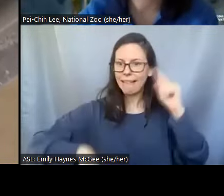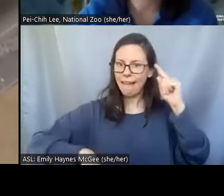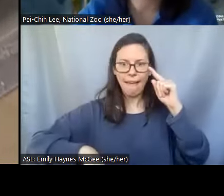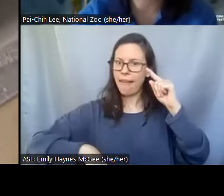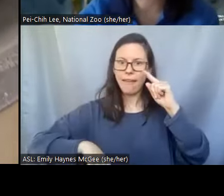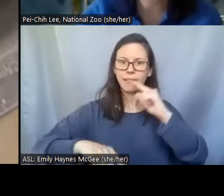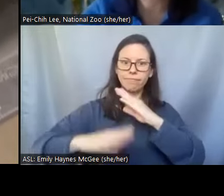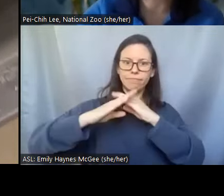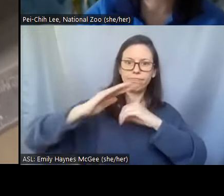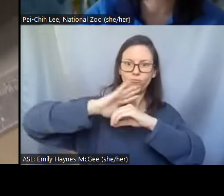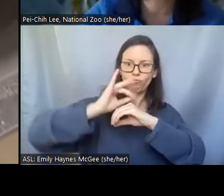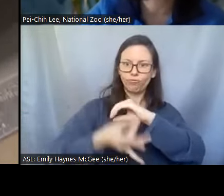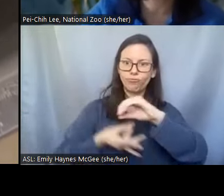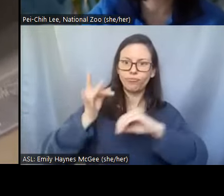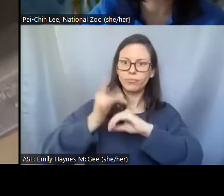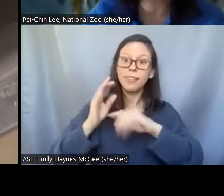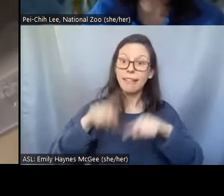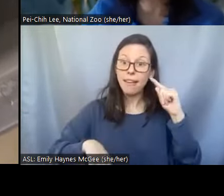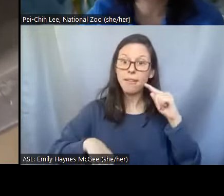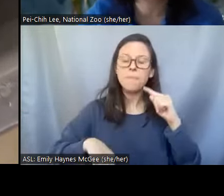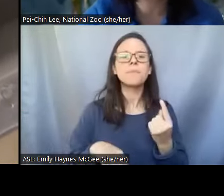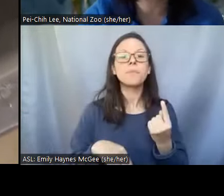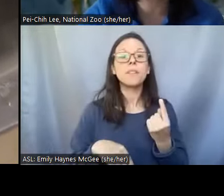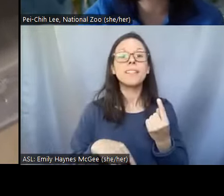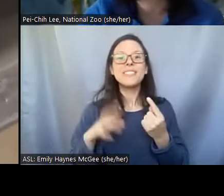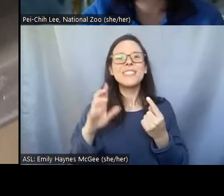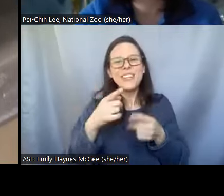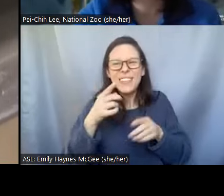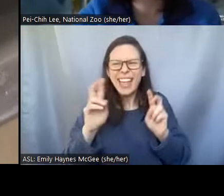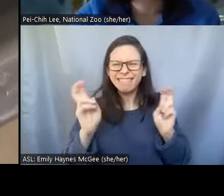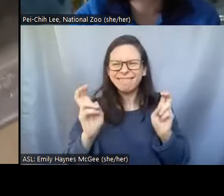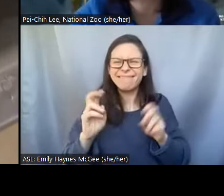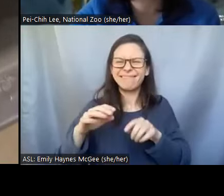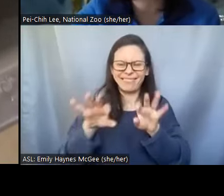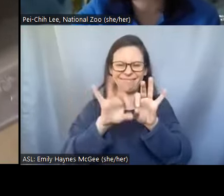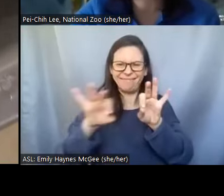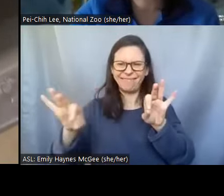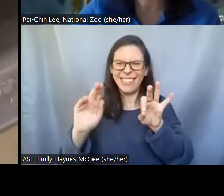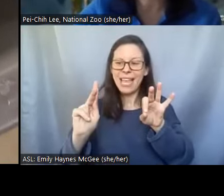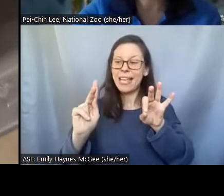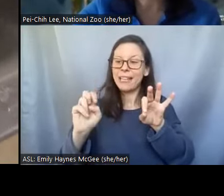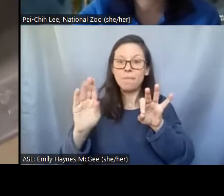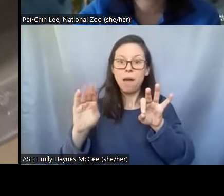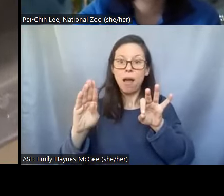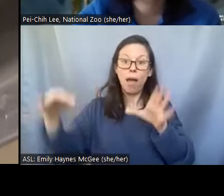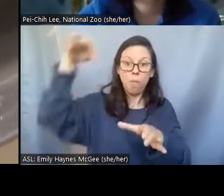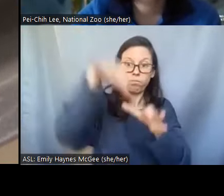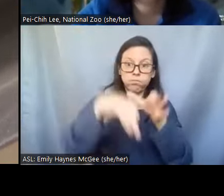So then I put these tissue kebabs into liquid nitrogen to freeze them. >>Shellie: Wow